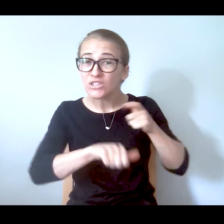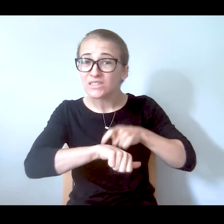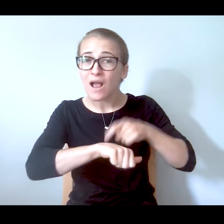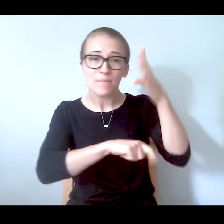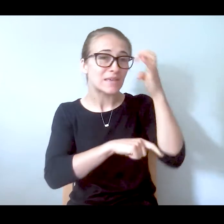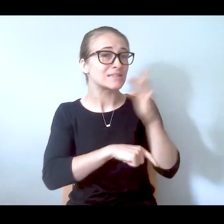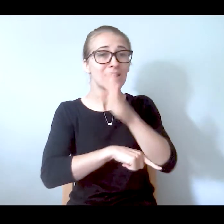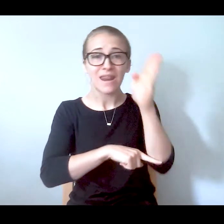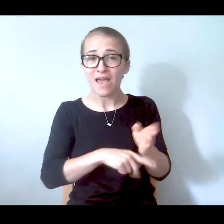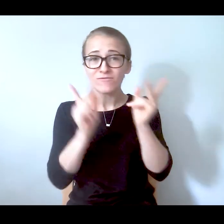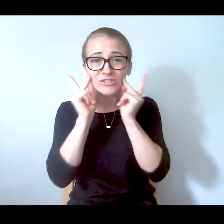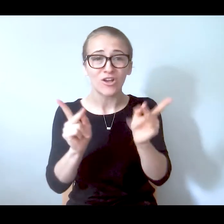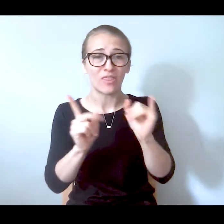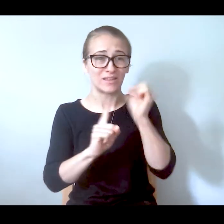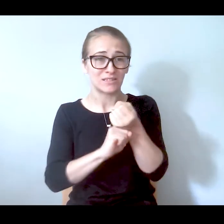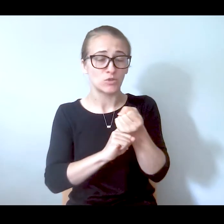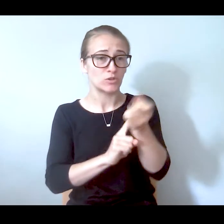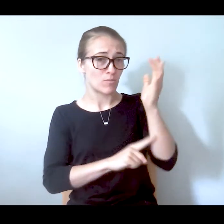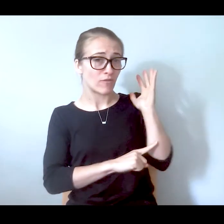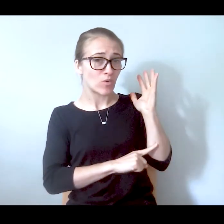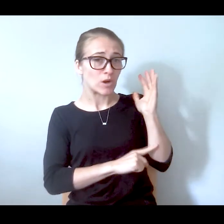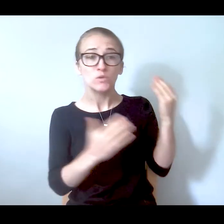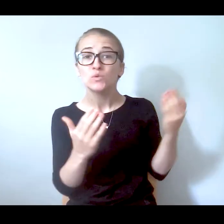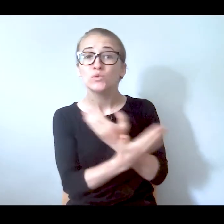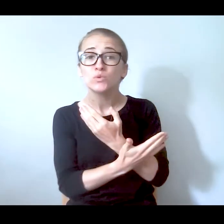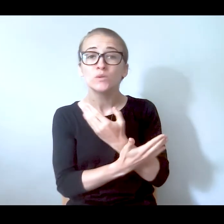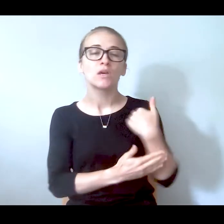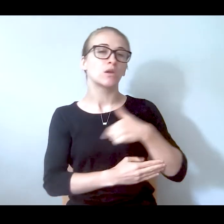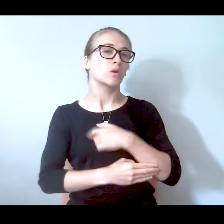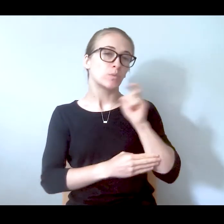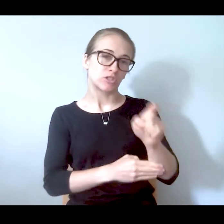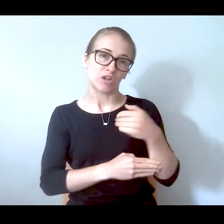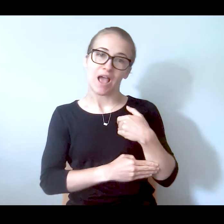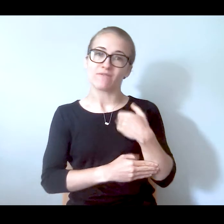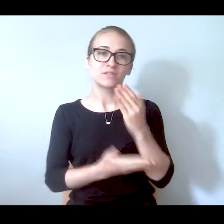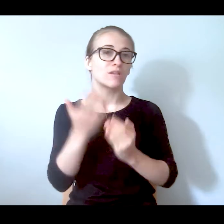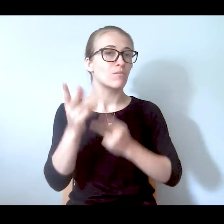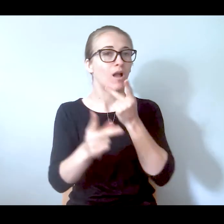they've never seen them in this situation, we should be receiving some sort of support from our city and